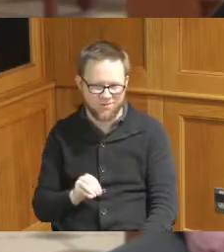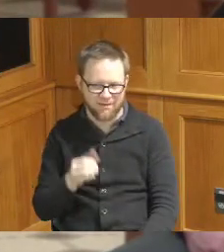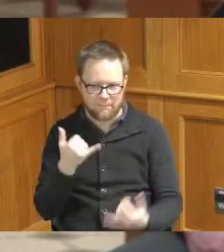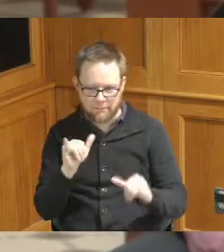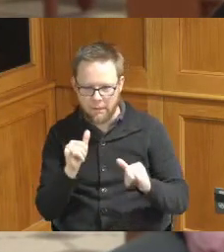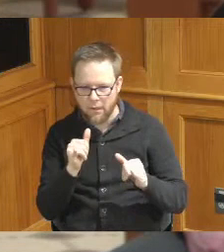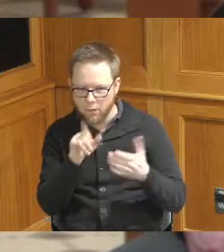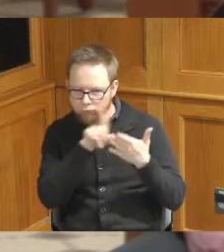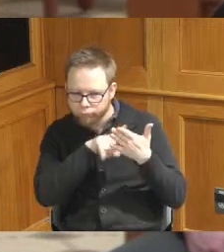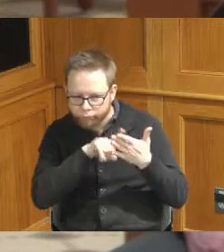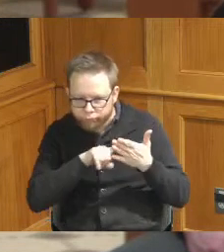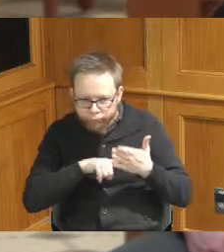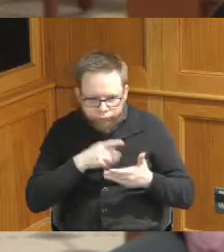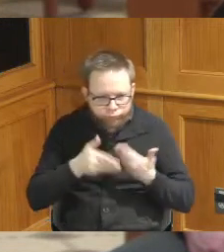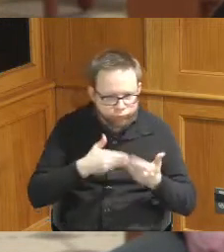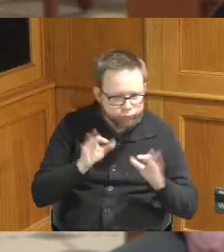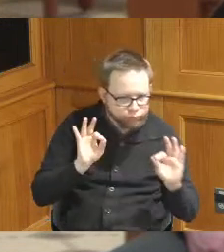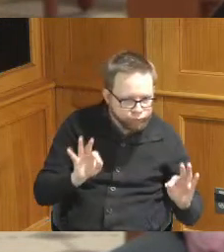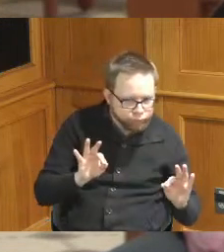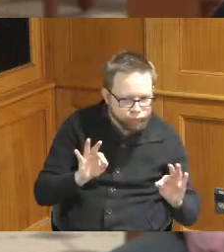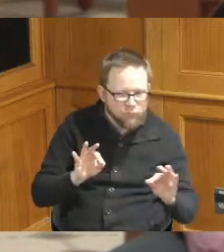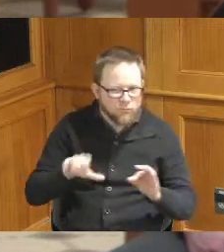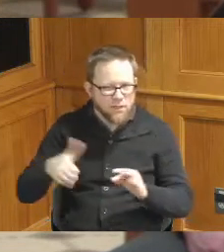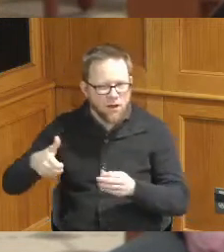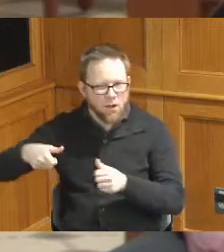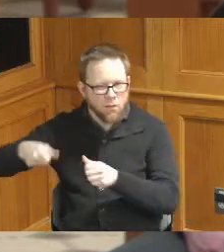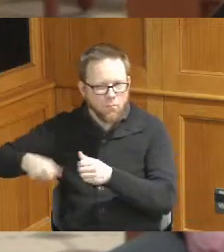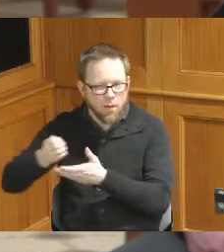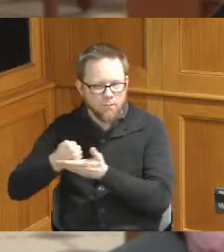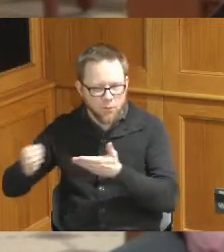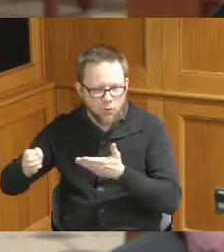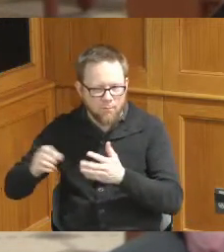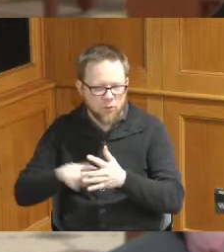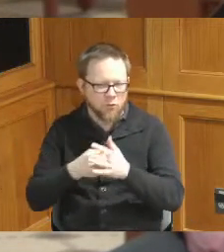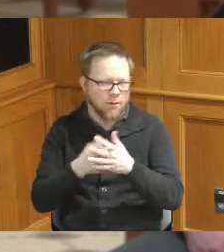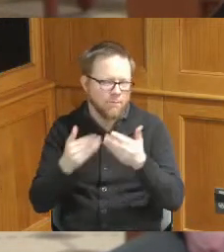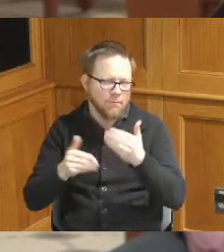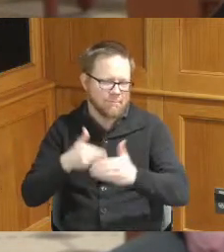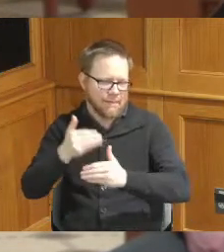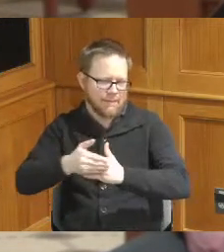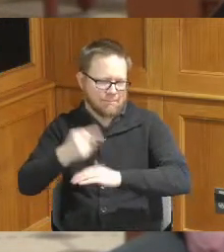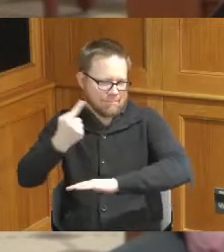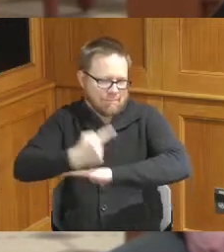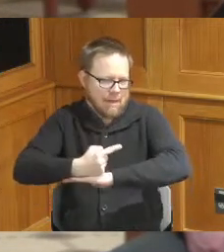still running to get additional pumps online probably in the next day I'm not sure if we'll